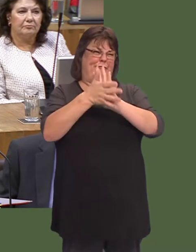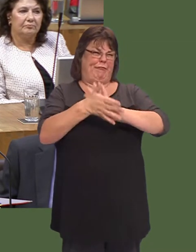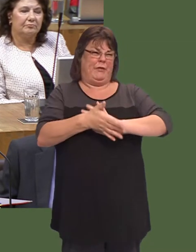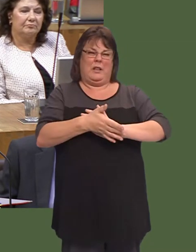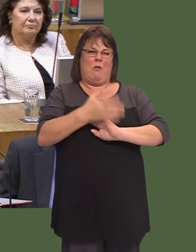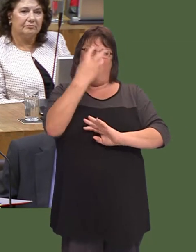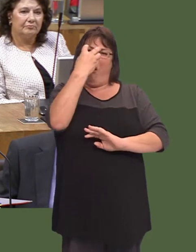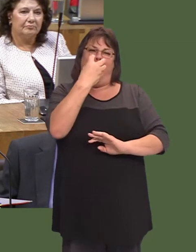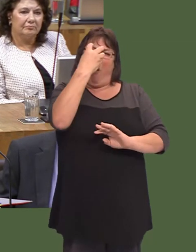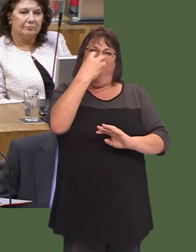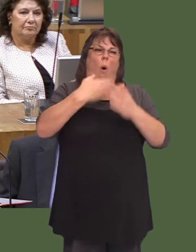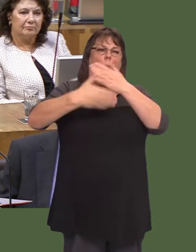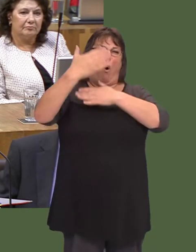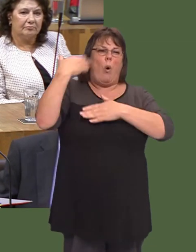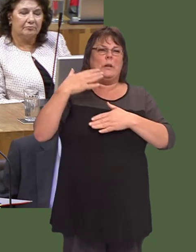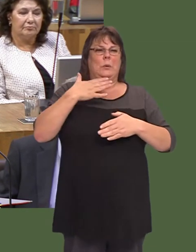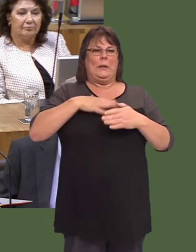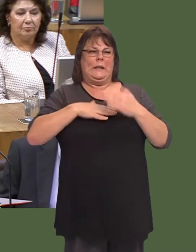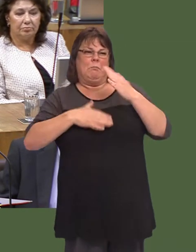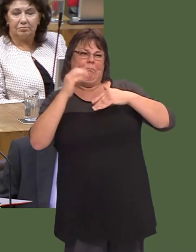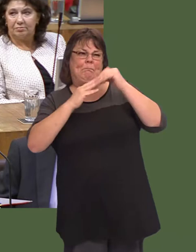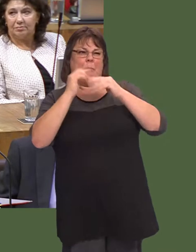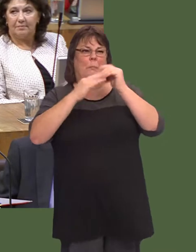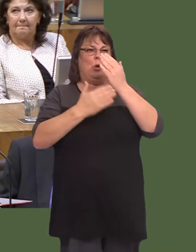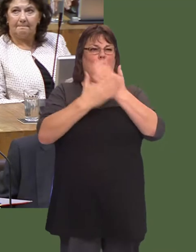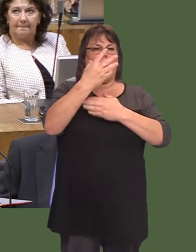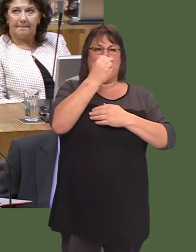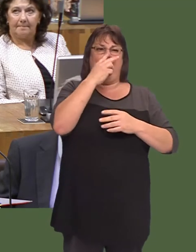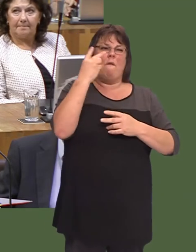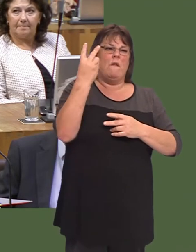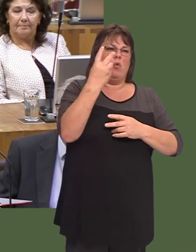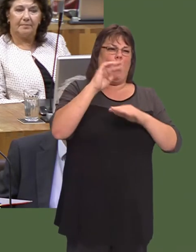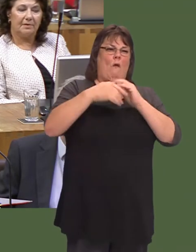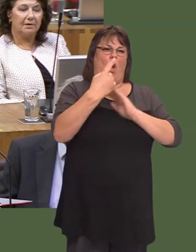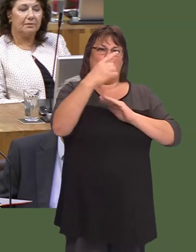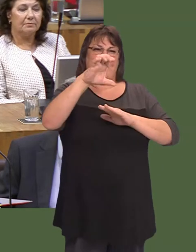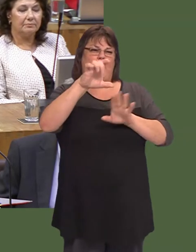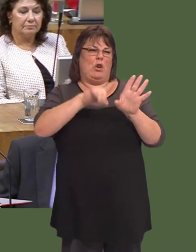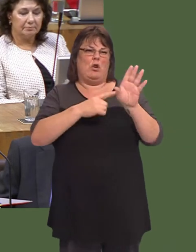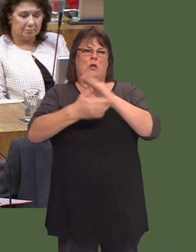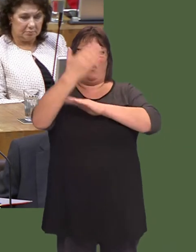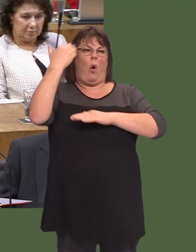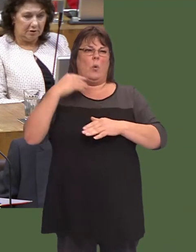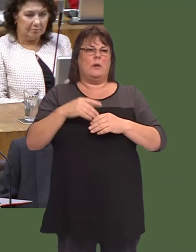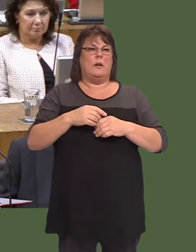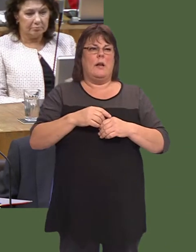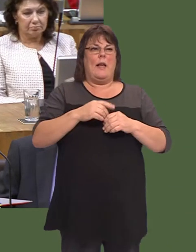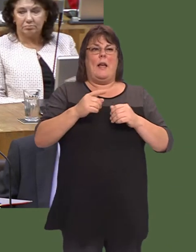overdue being replacedówe know that some of them are Victorian. We export prisoners.